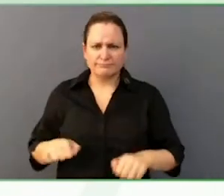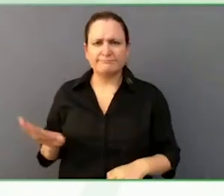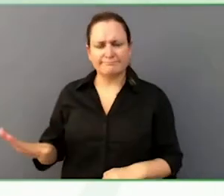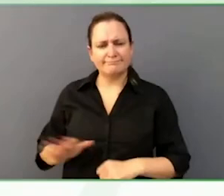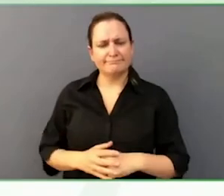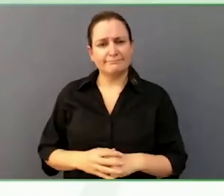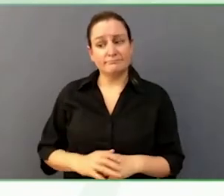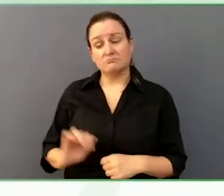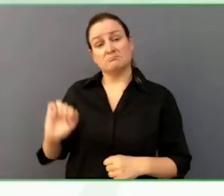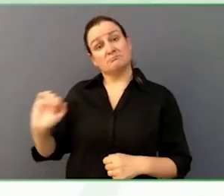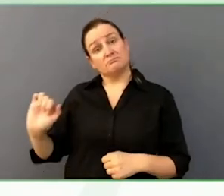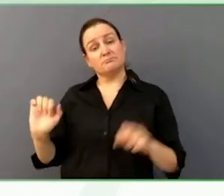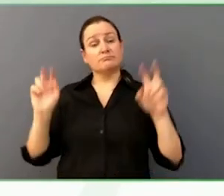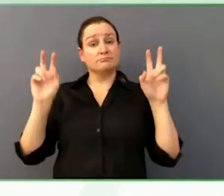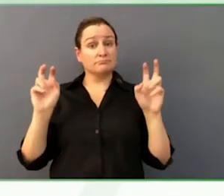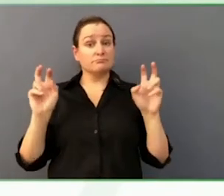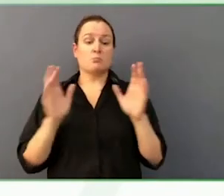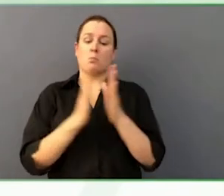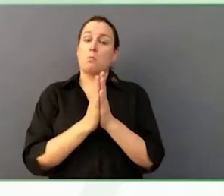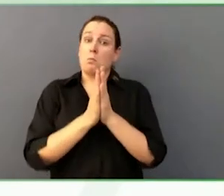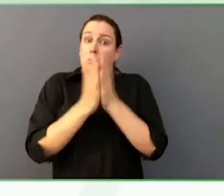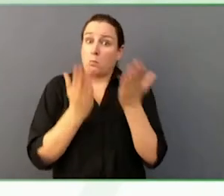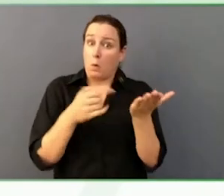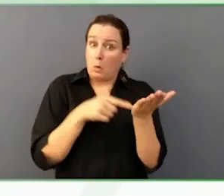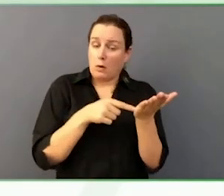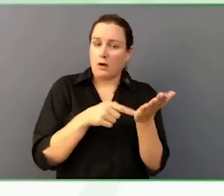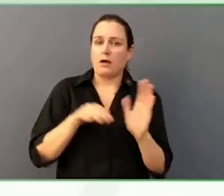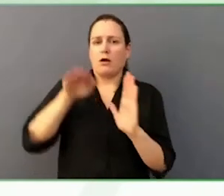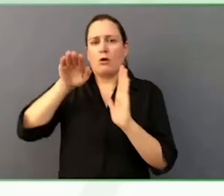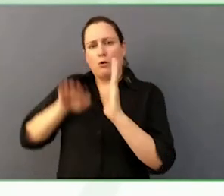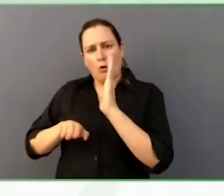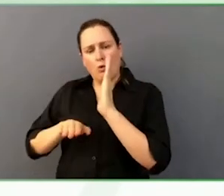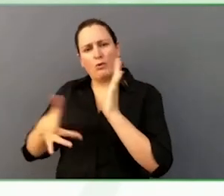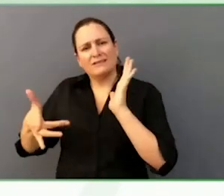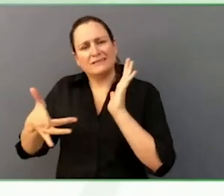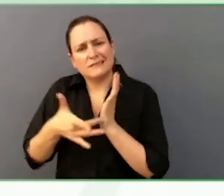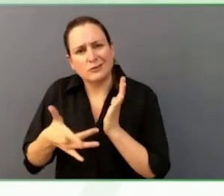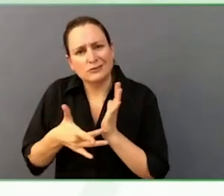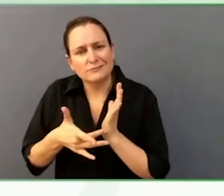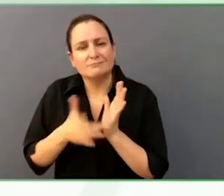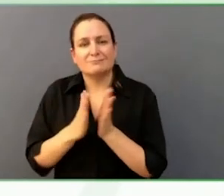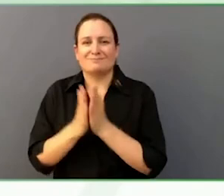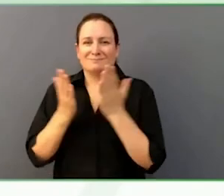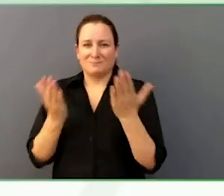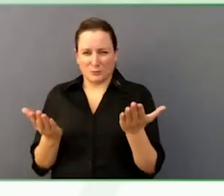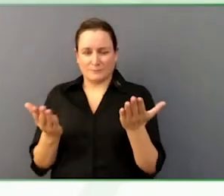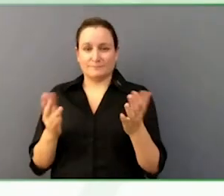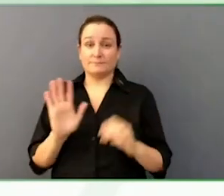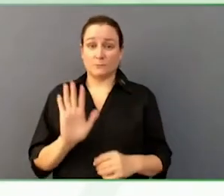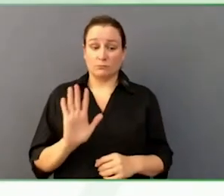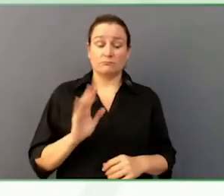which the staff use to scan word choices, but the other thing is